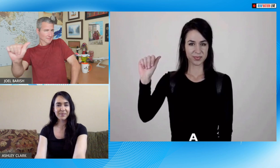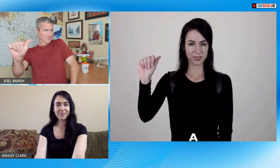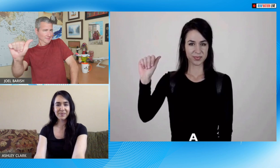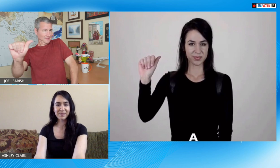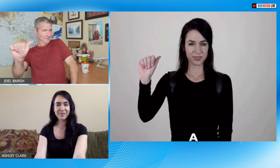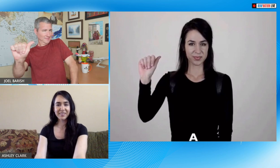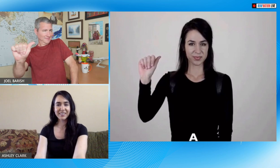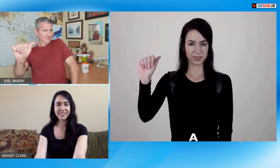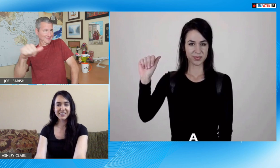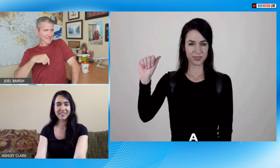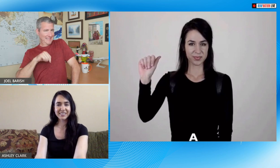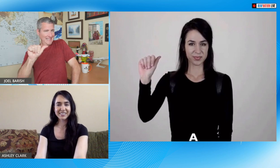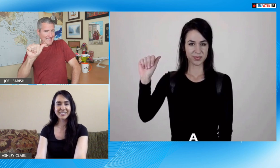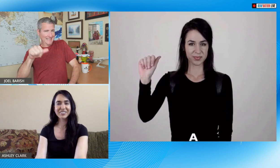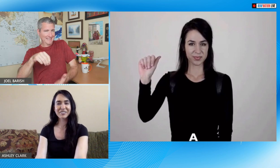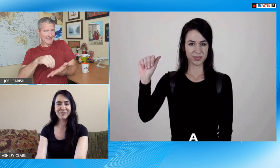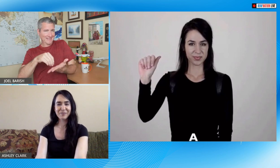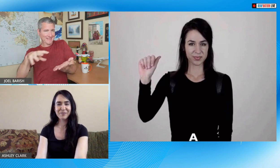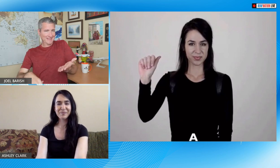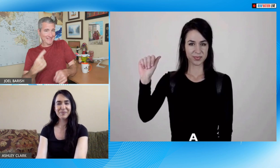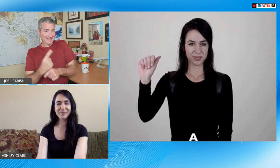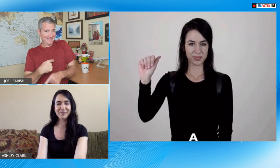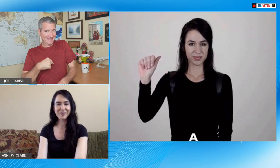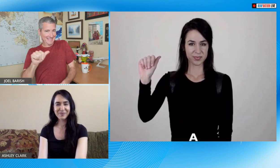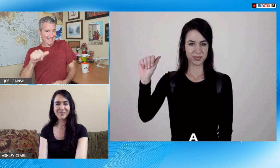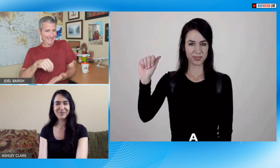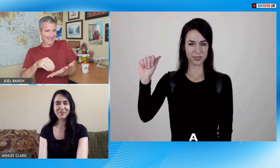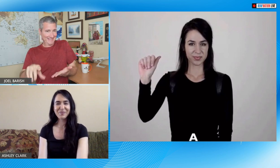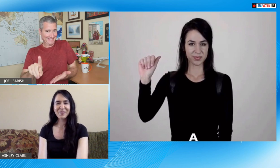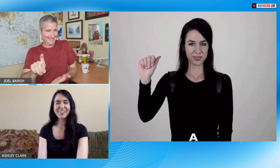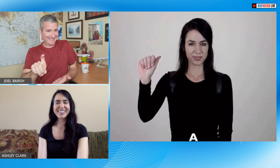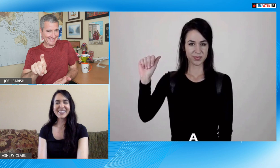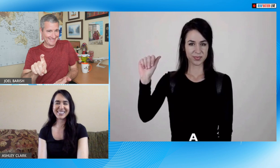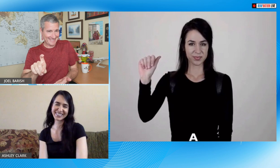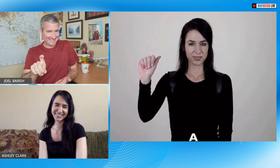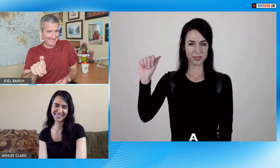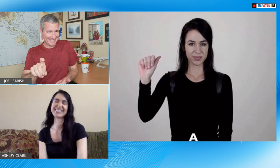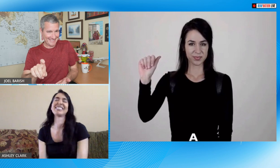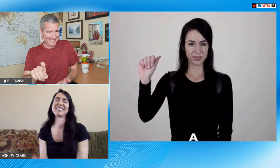all right so I'm a student. Right? that's great so that clip